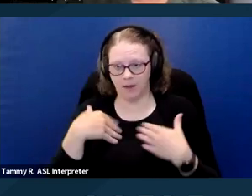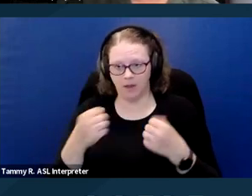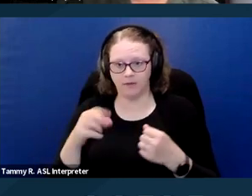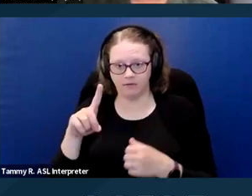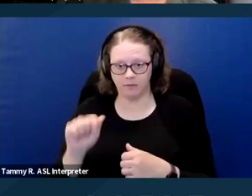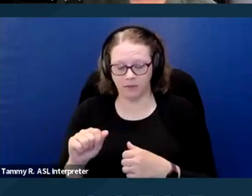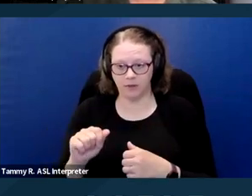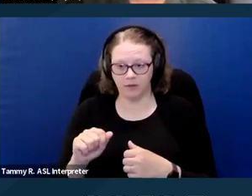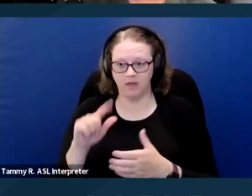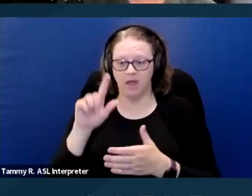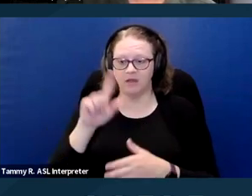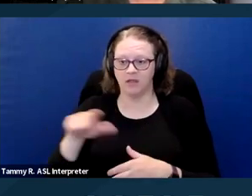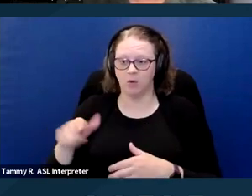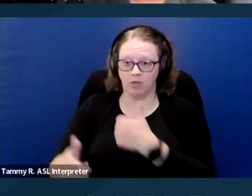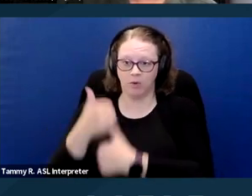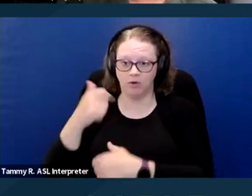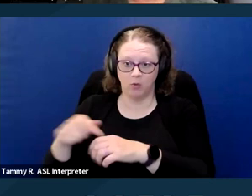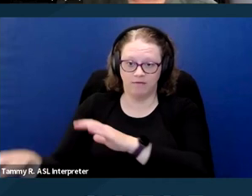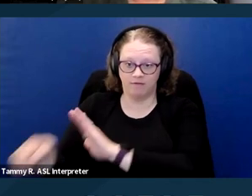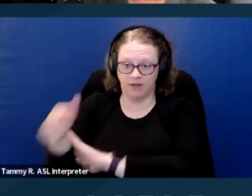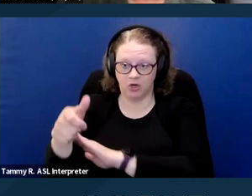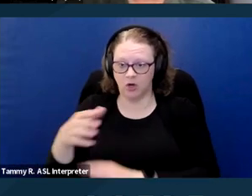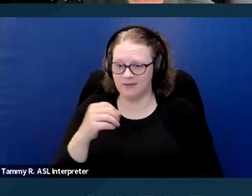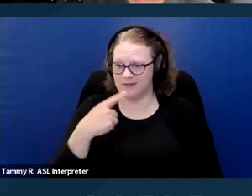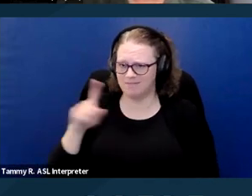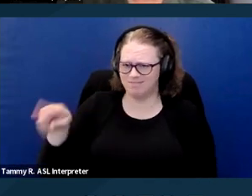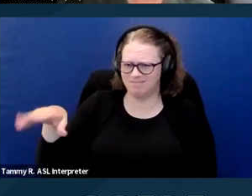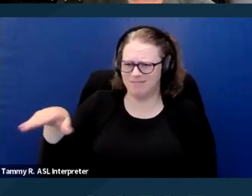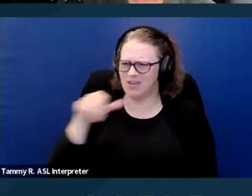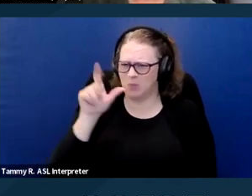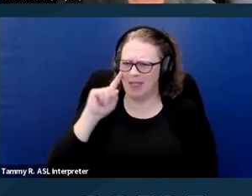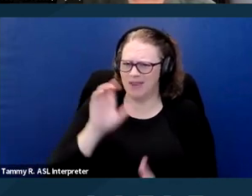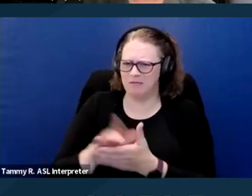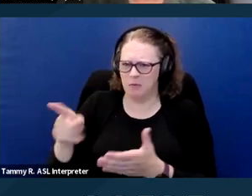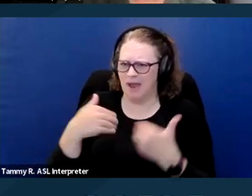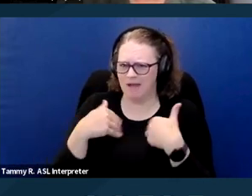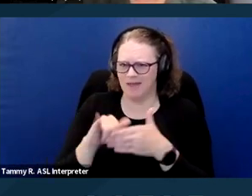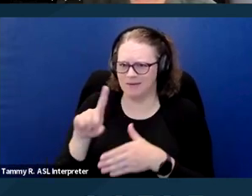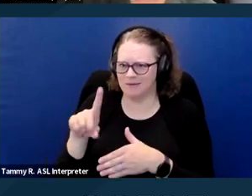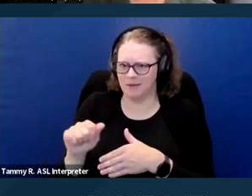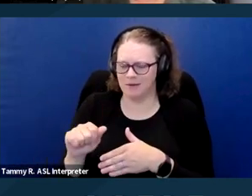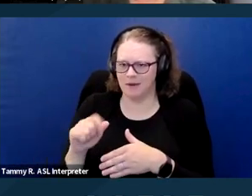that she had a disability and continued to threaten her with eviction. In finding in the tenant's favor.